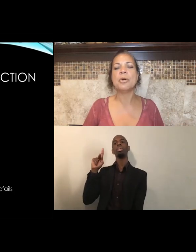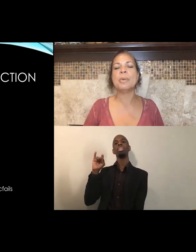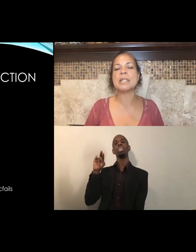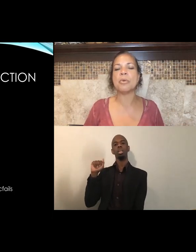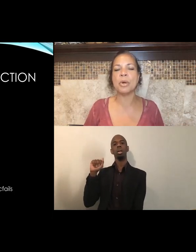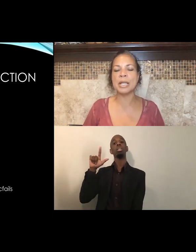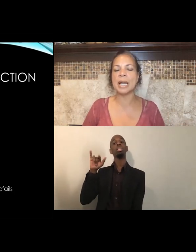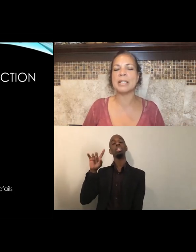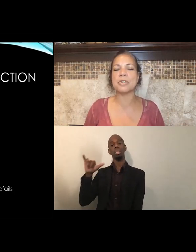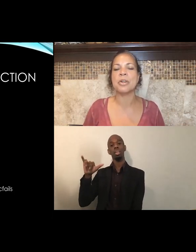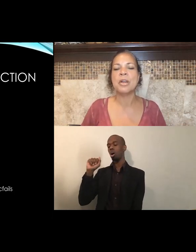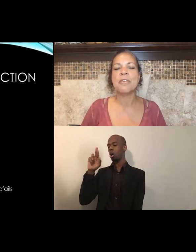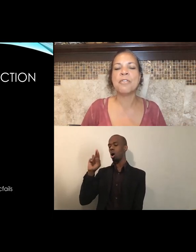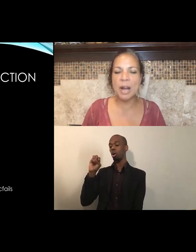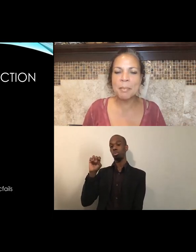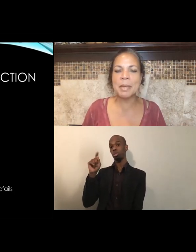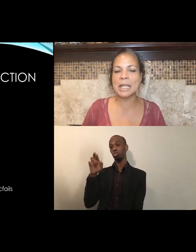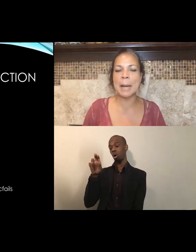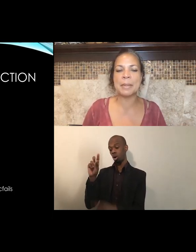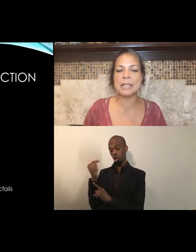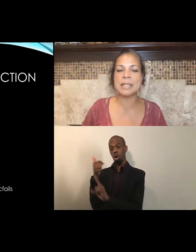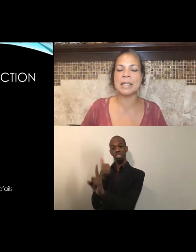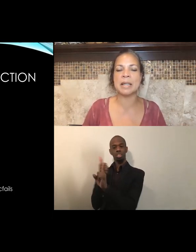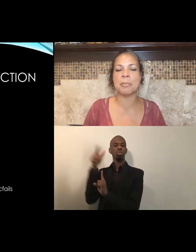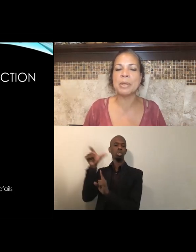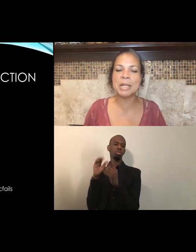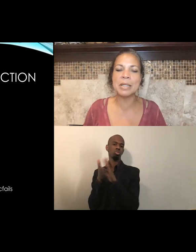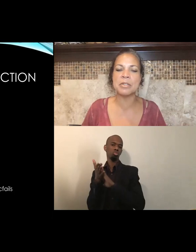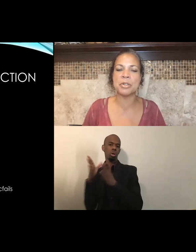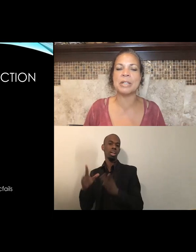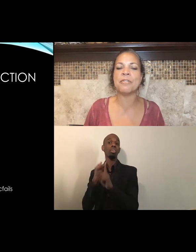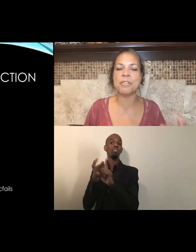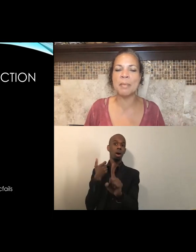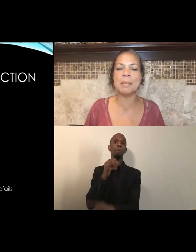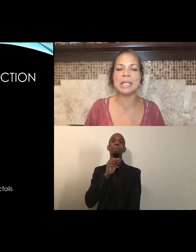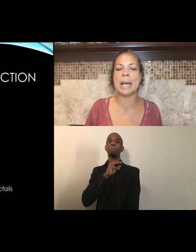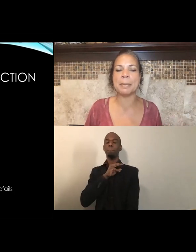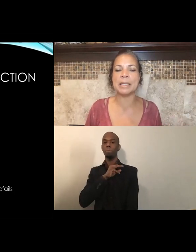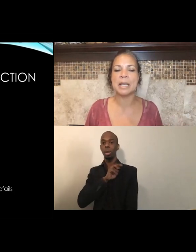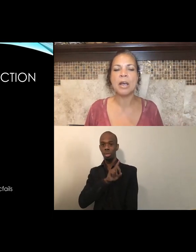who is an organizer from Minneapolis, is a brilliant attorney from Minneapolis,